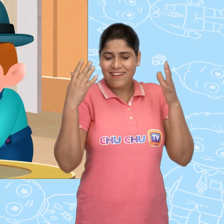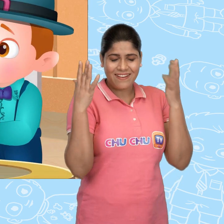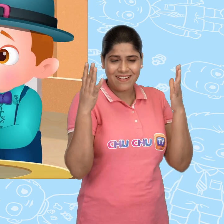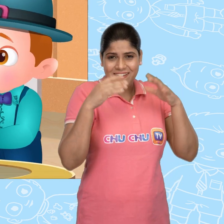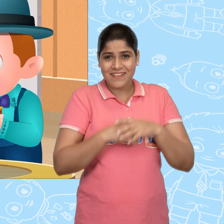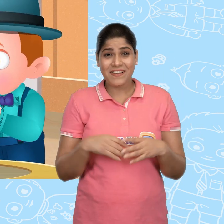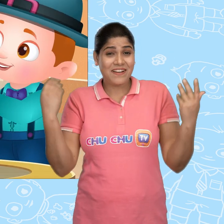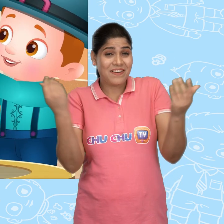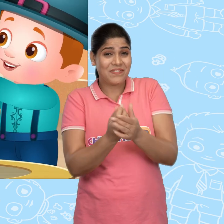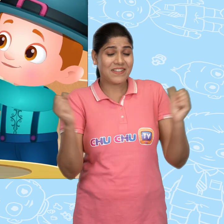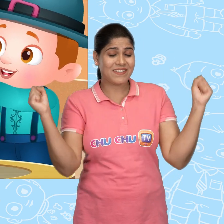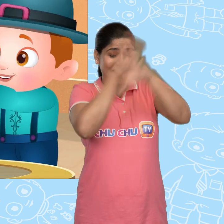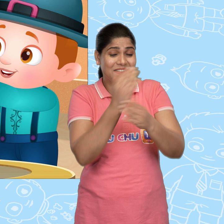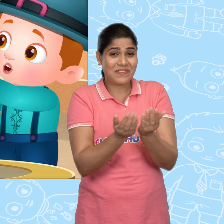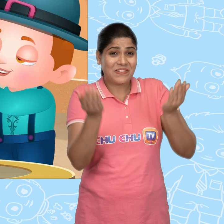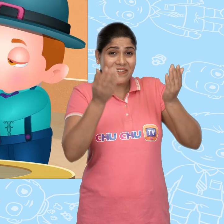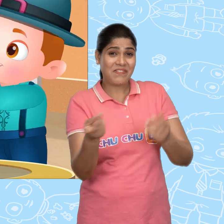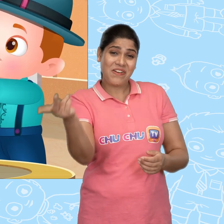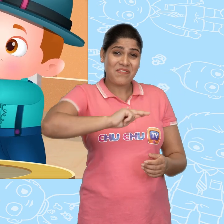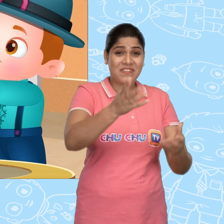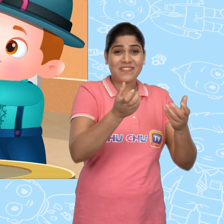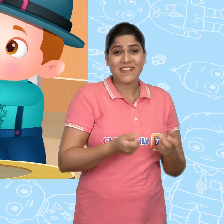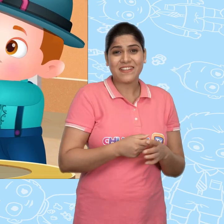Hooray! We have our magical bowl back.